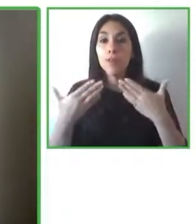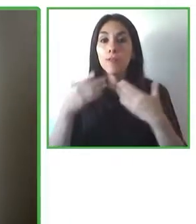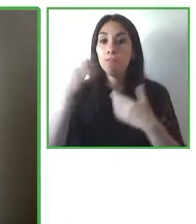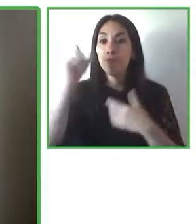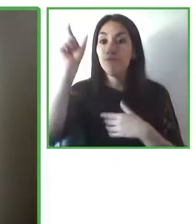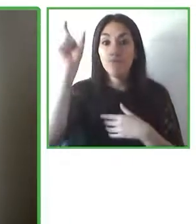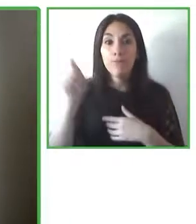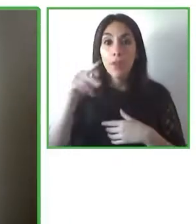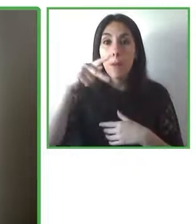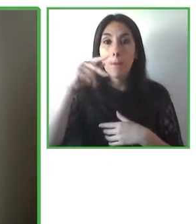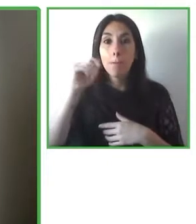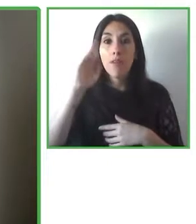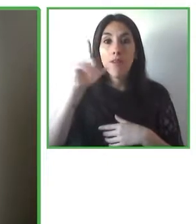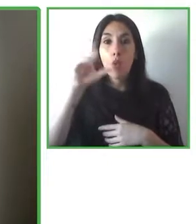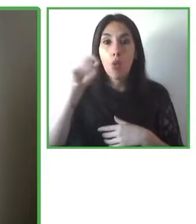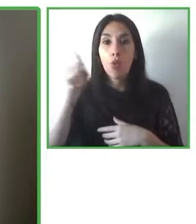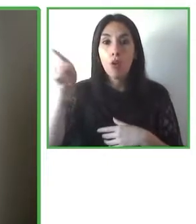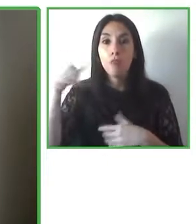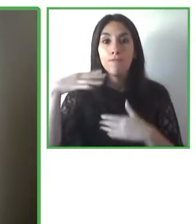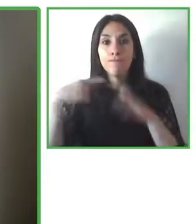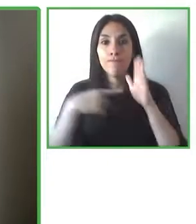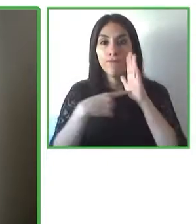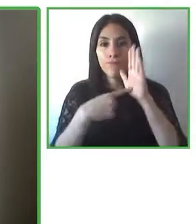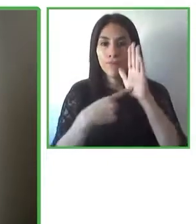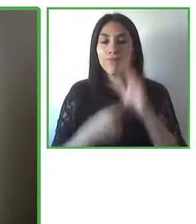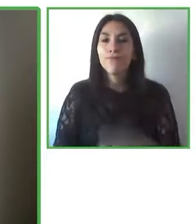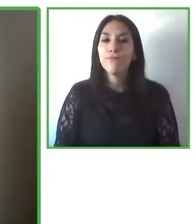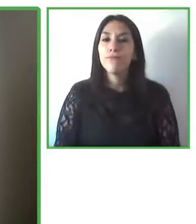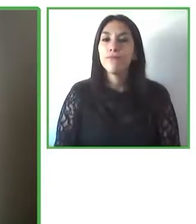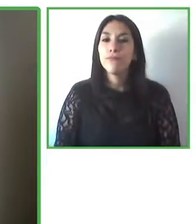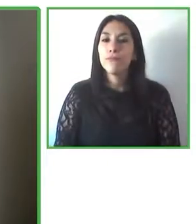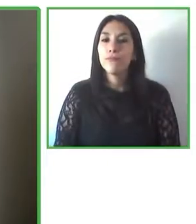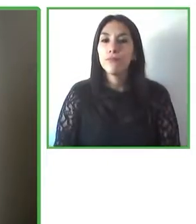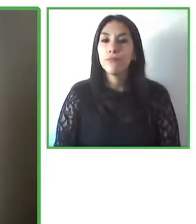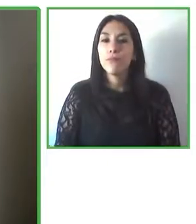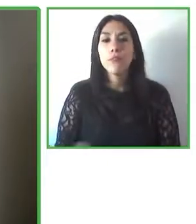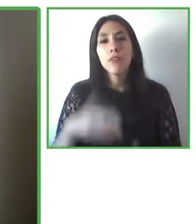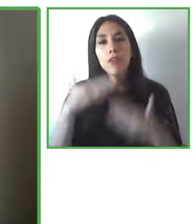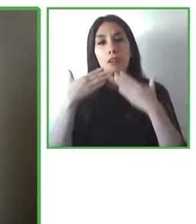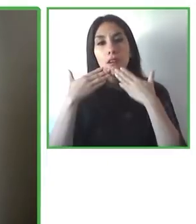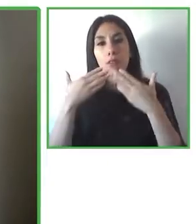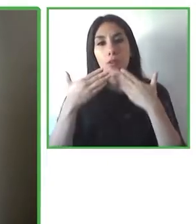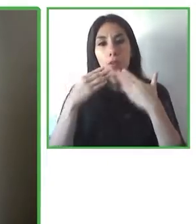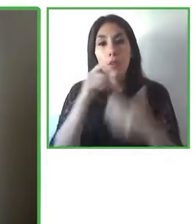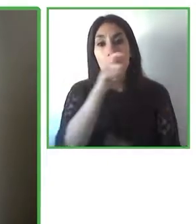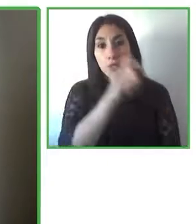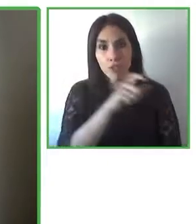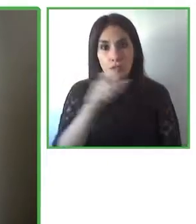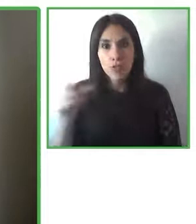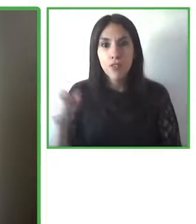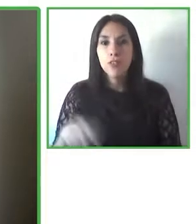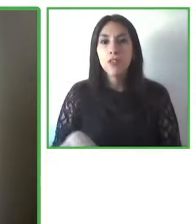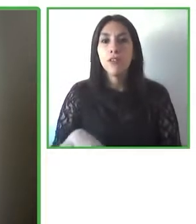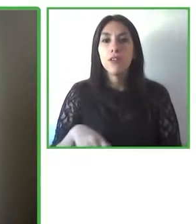to the organizers of this Conference for inviting us to participate it's great to see